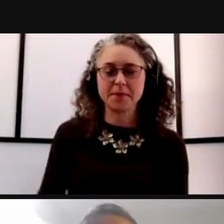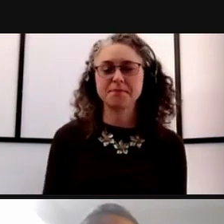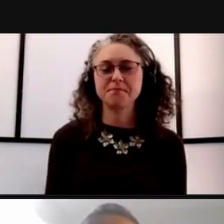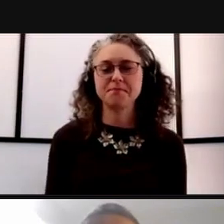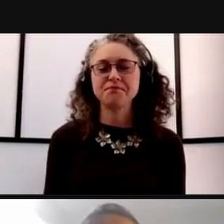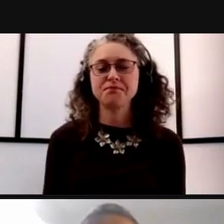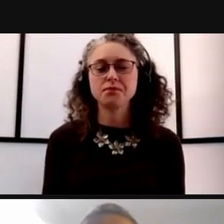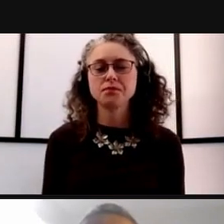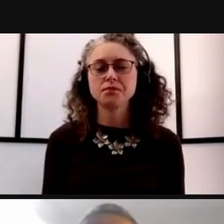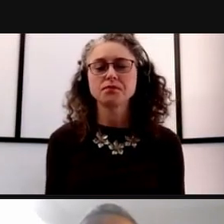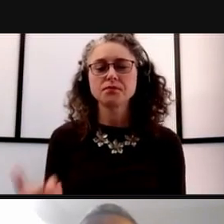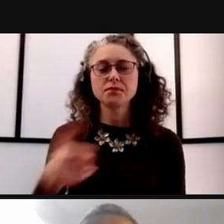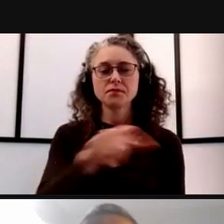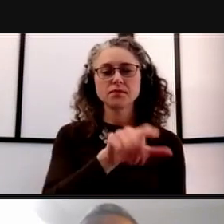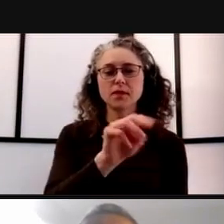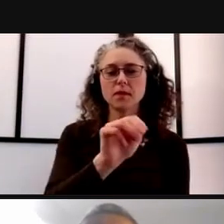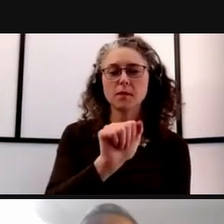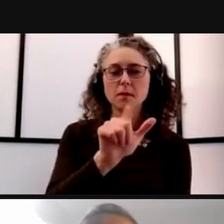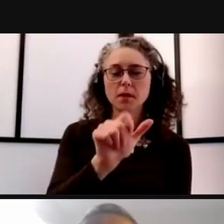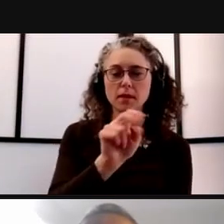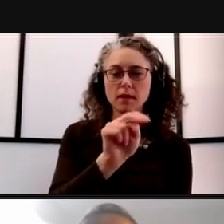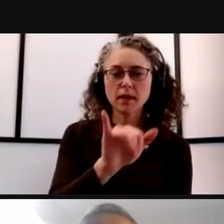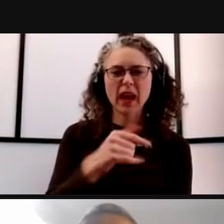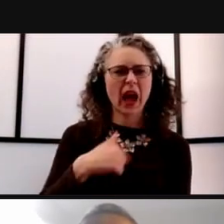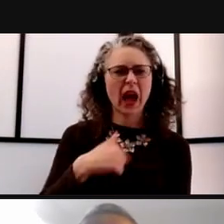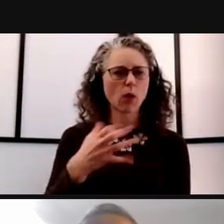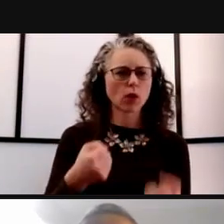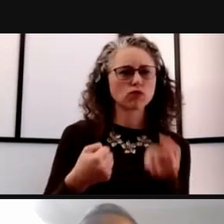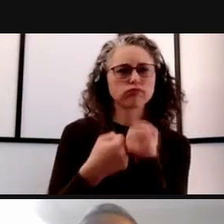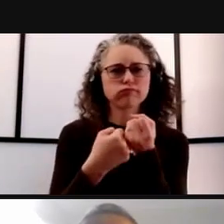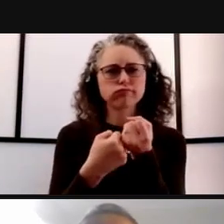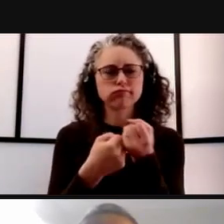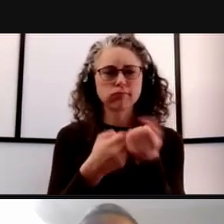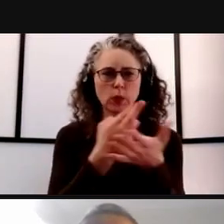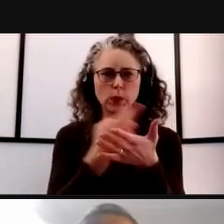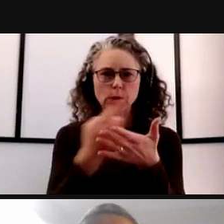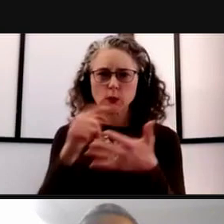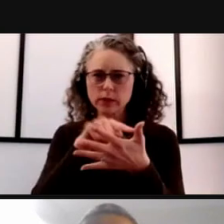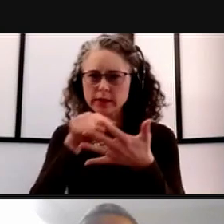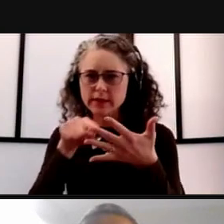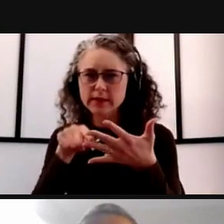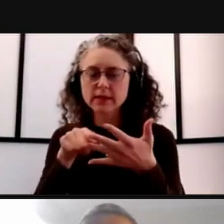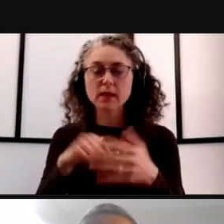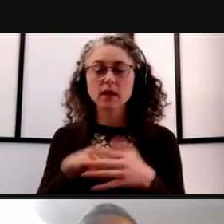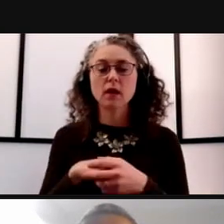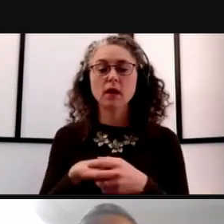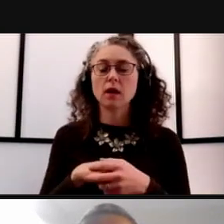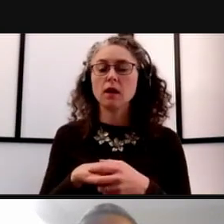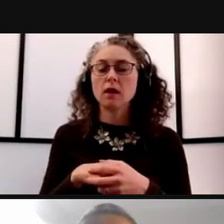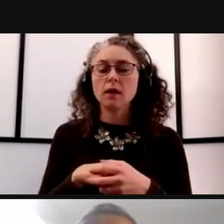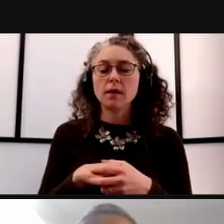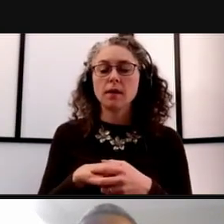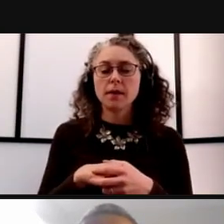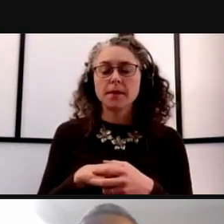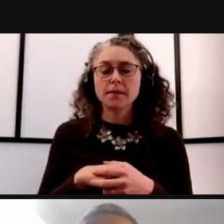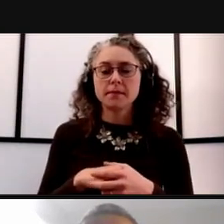I wanna make a plug also for these resources and this goes across the entire spectrum